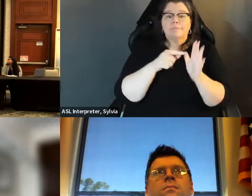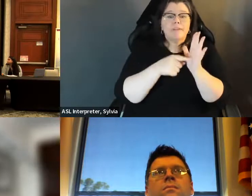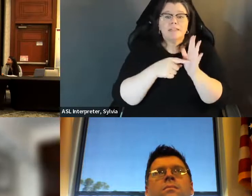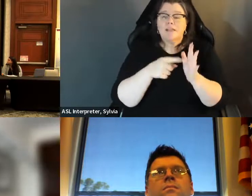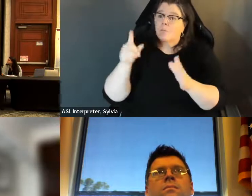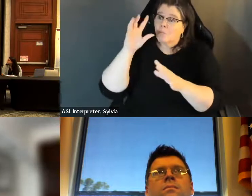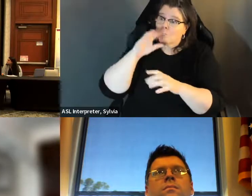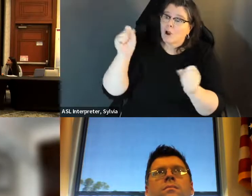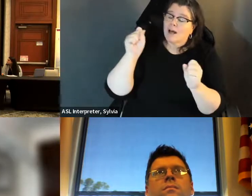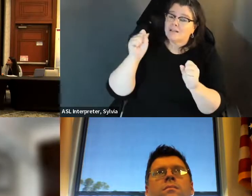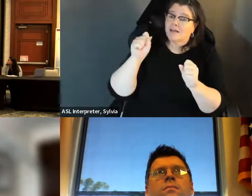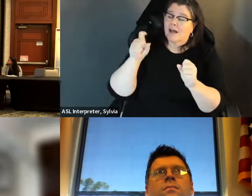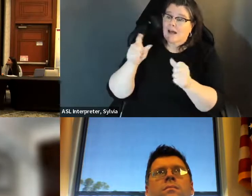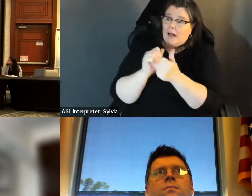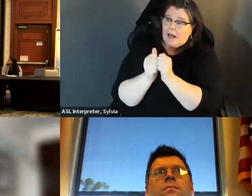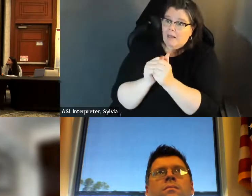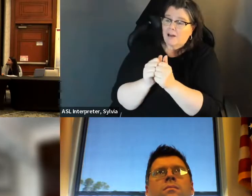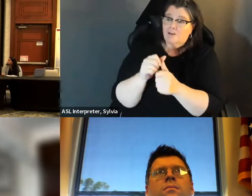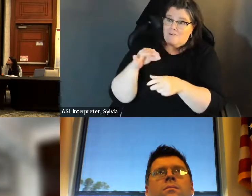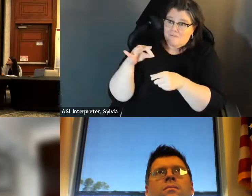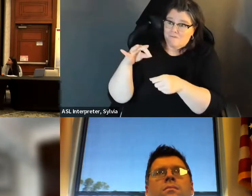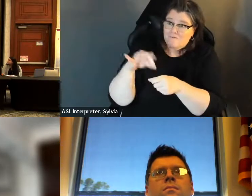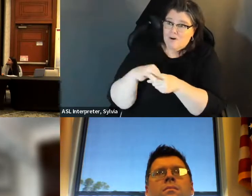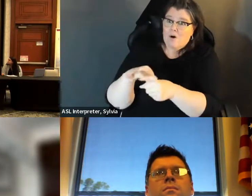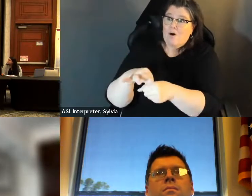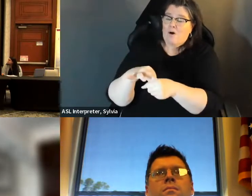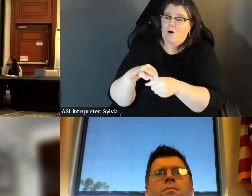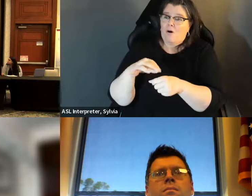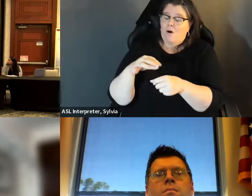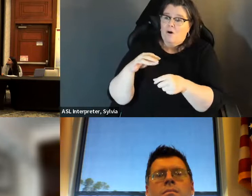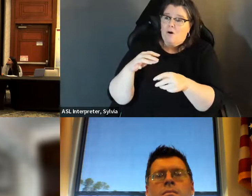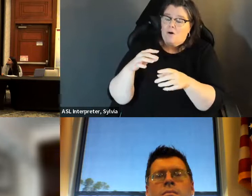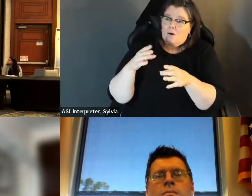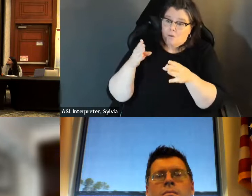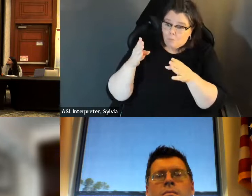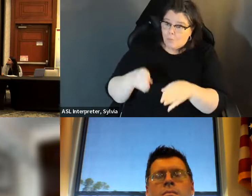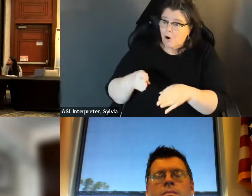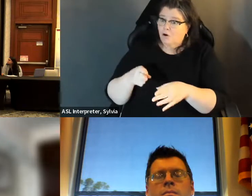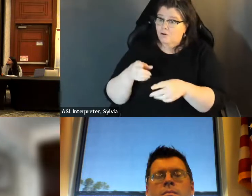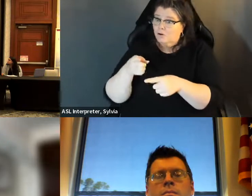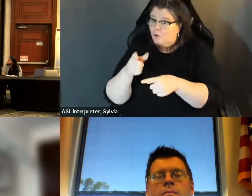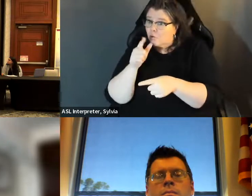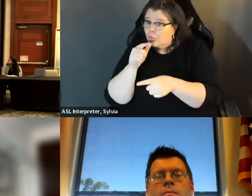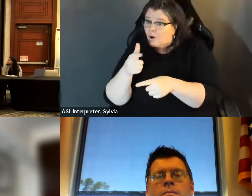the sort of -- you know, it' s why the person who gets the most votes in a presidential election has not been, you It's it's why you know the person who who gets the most votes in a in a Presidential election has not, been, you know, consistently, the elect.